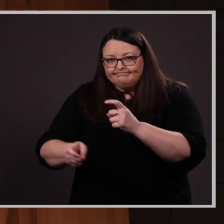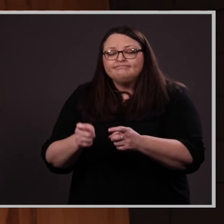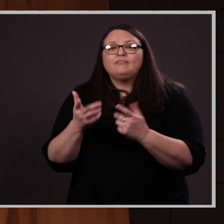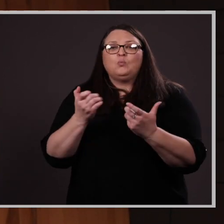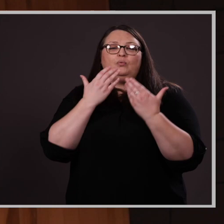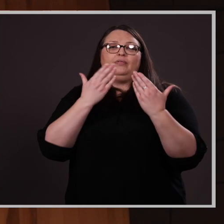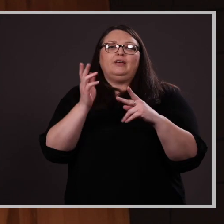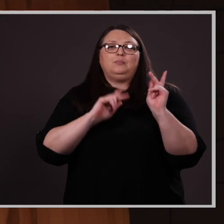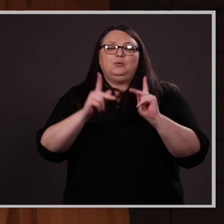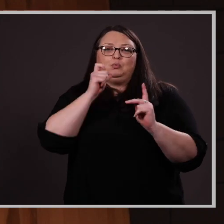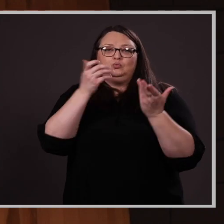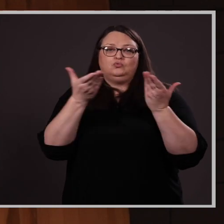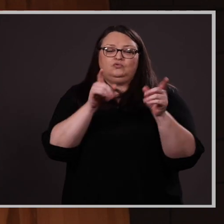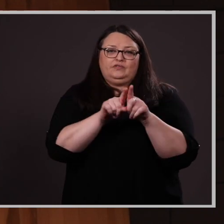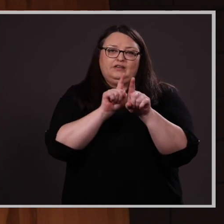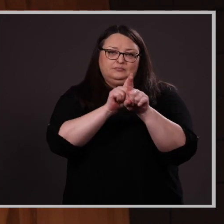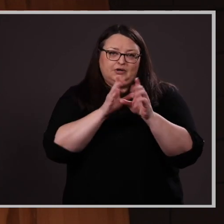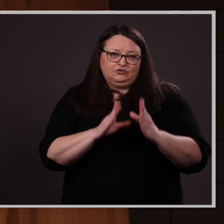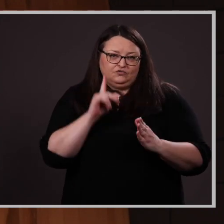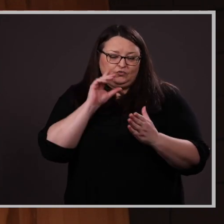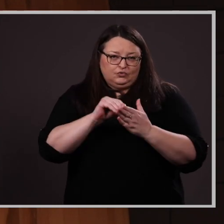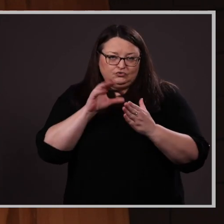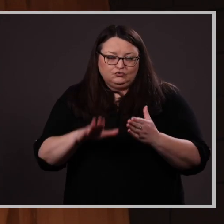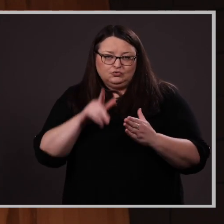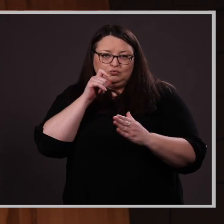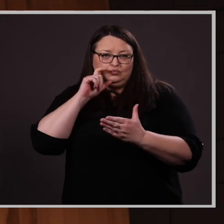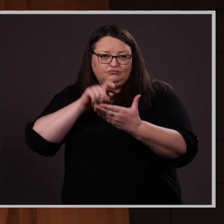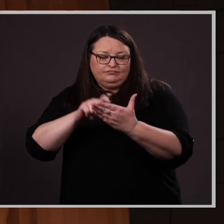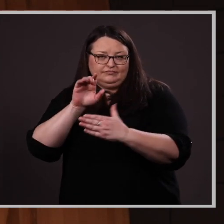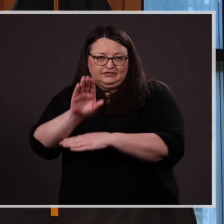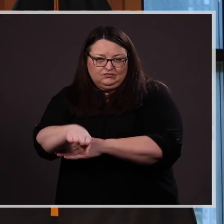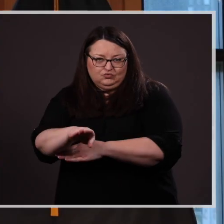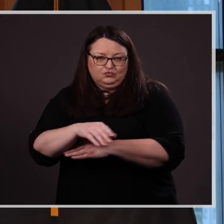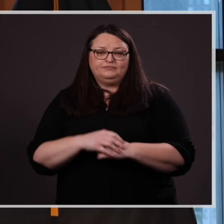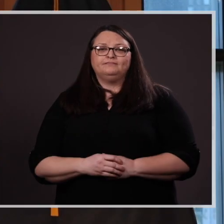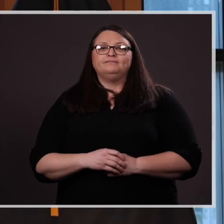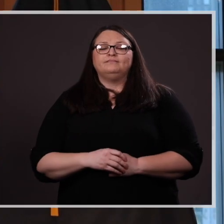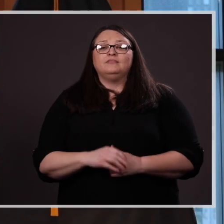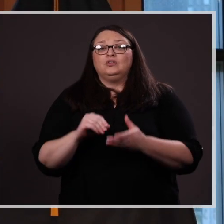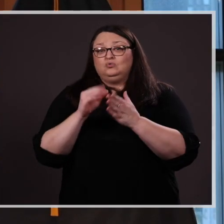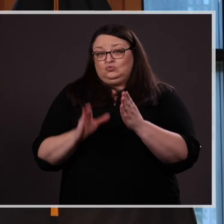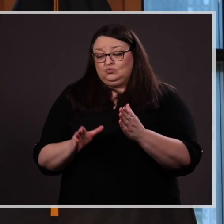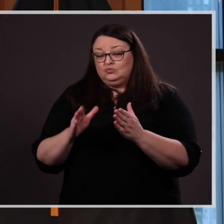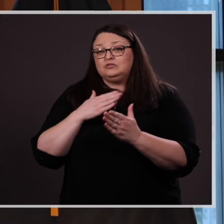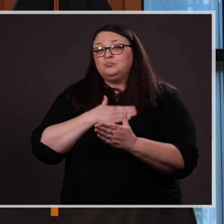serve as mentors to the students being recognized this afternoon. Students, please also take